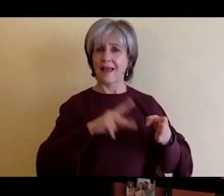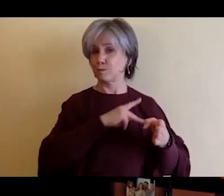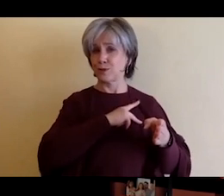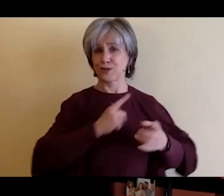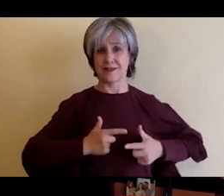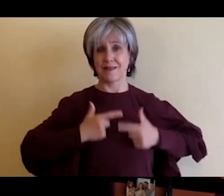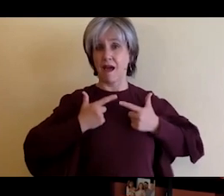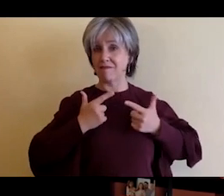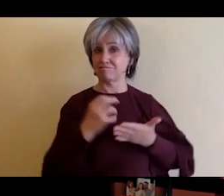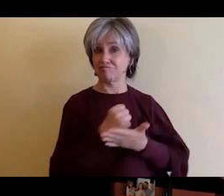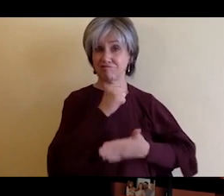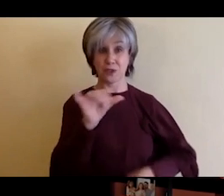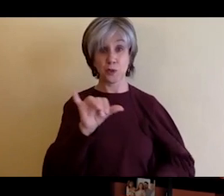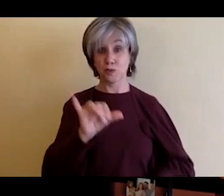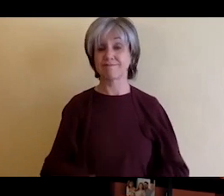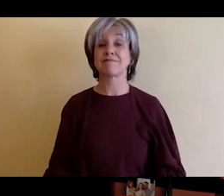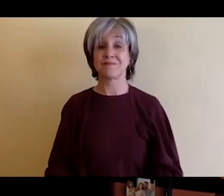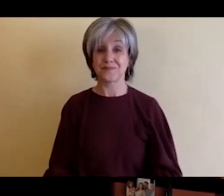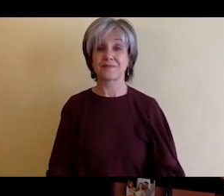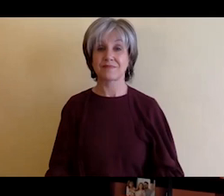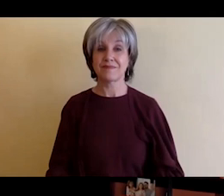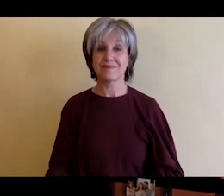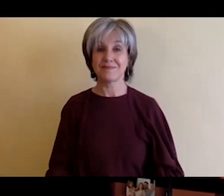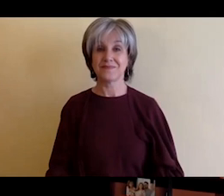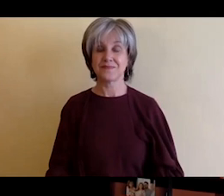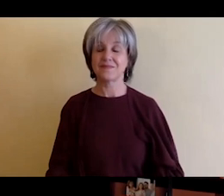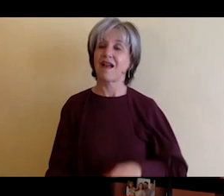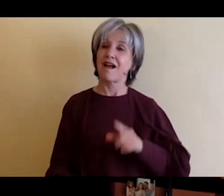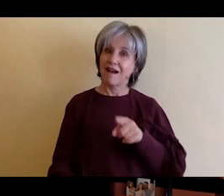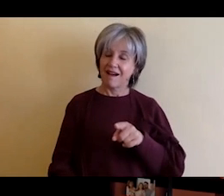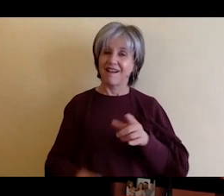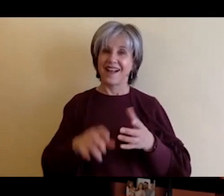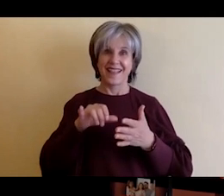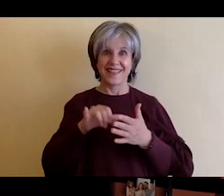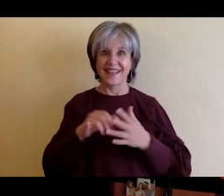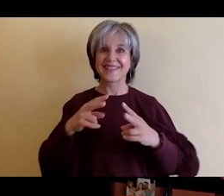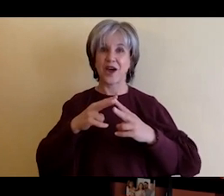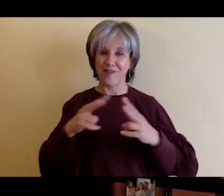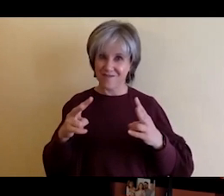Wow I think that's a very expansive response uh and so I'm waiting for you to tell